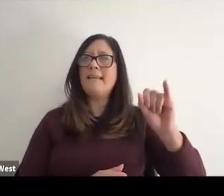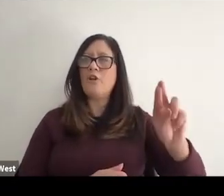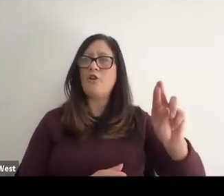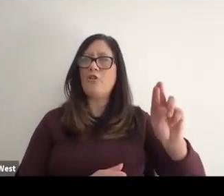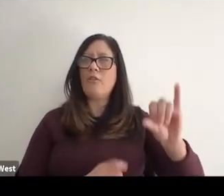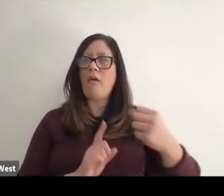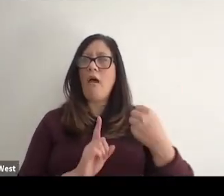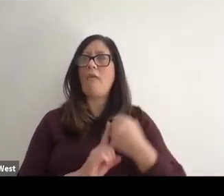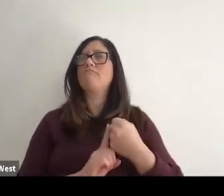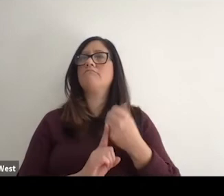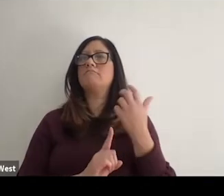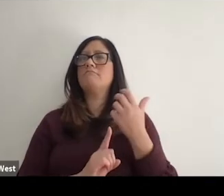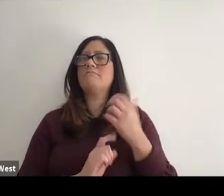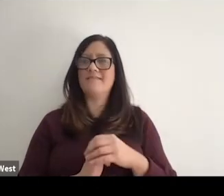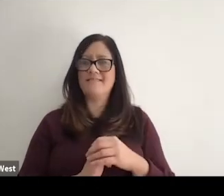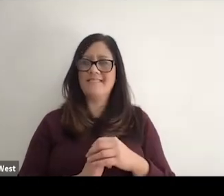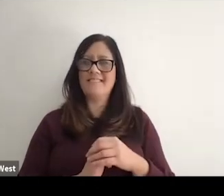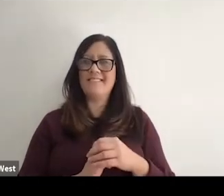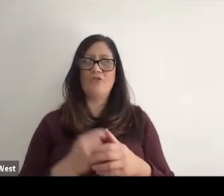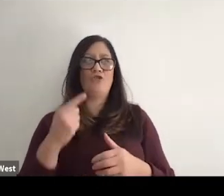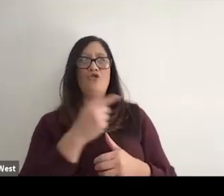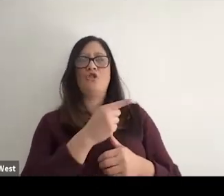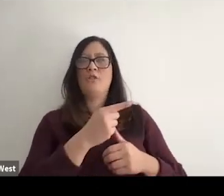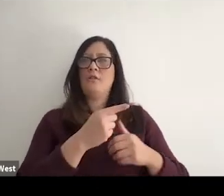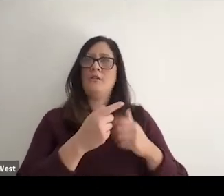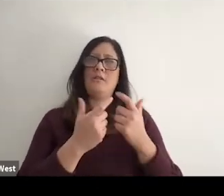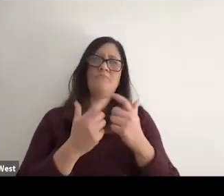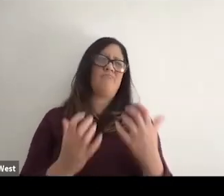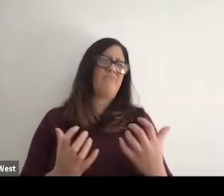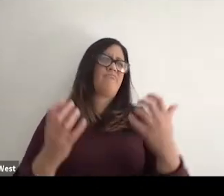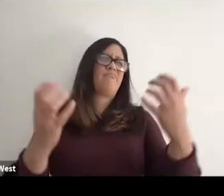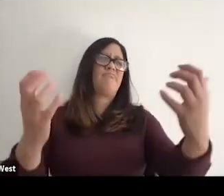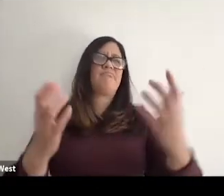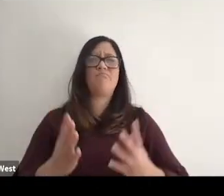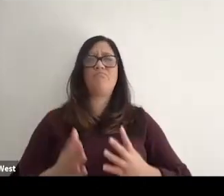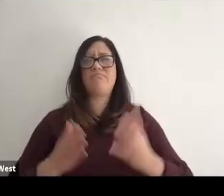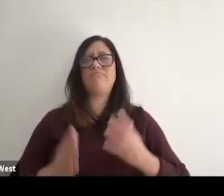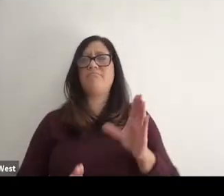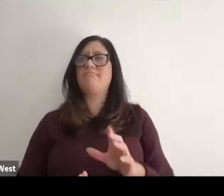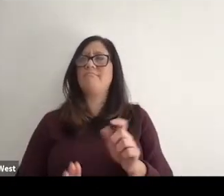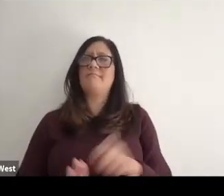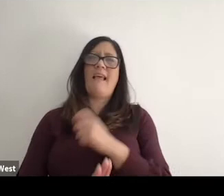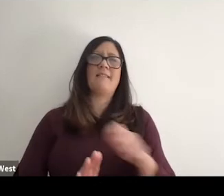thinking she's up here with all the. Big wigs really have tennis an she's